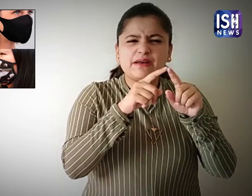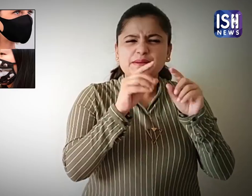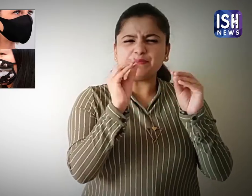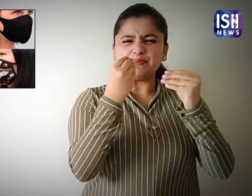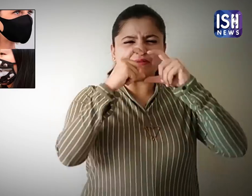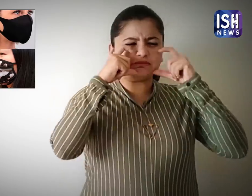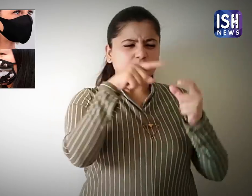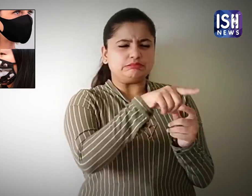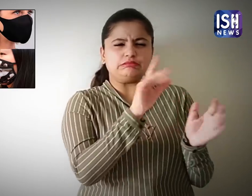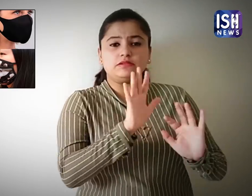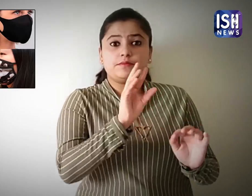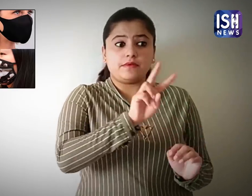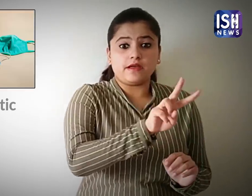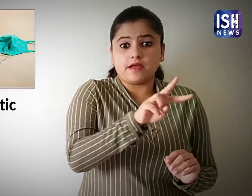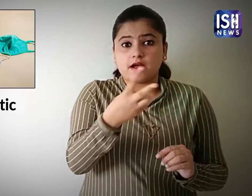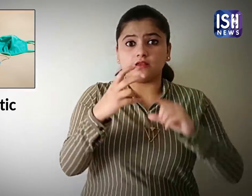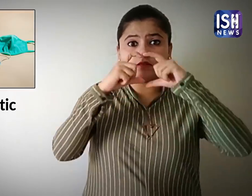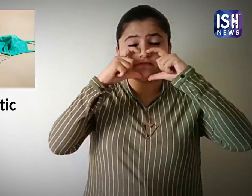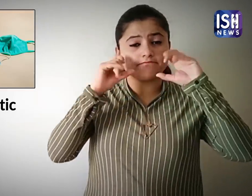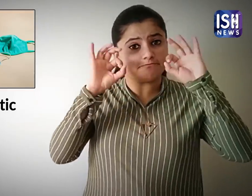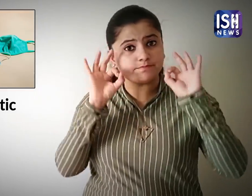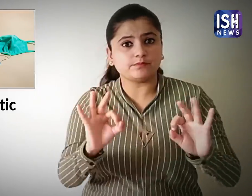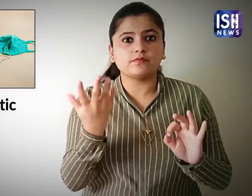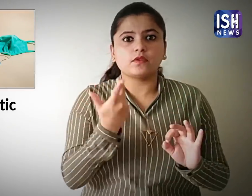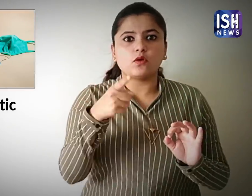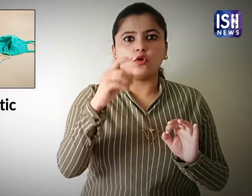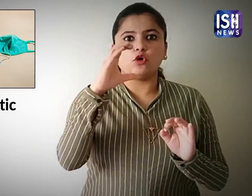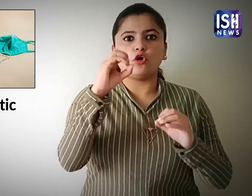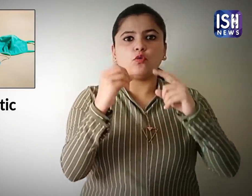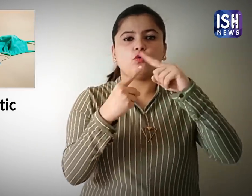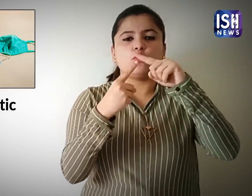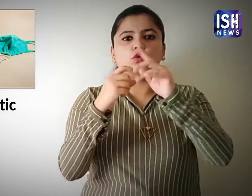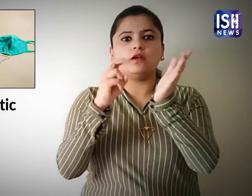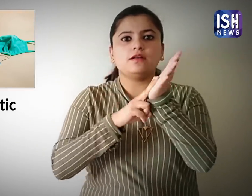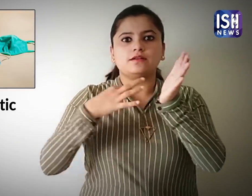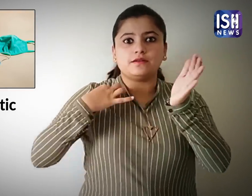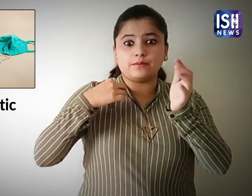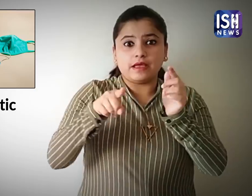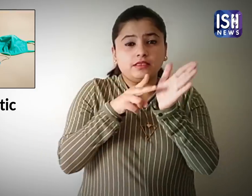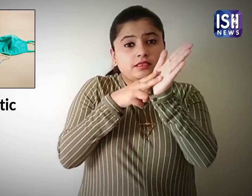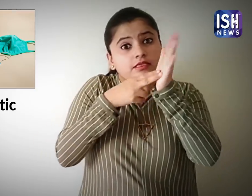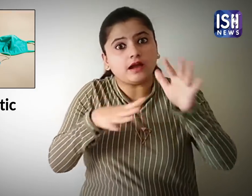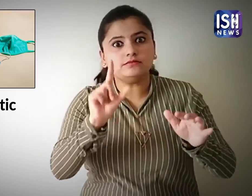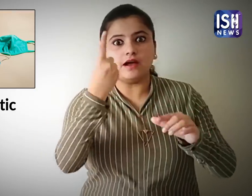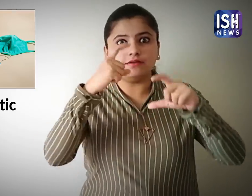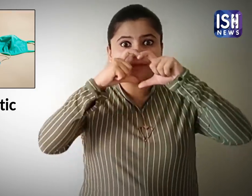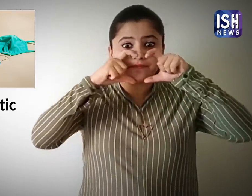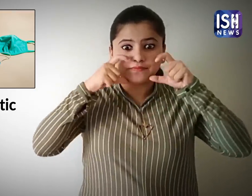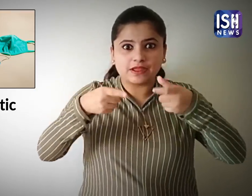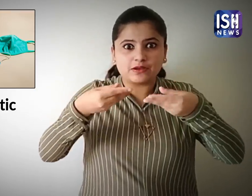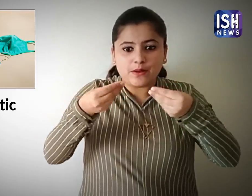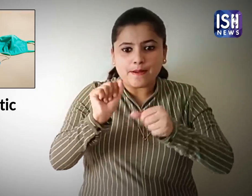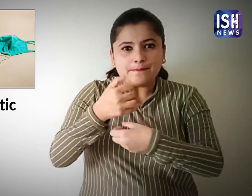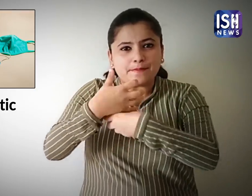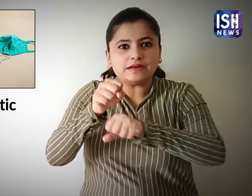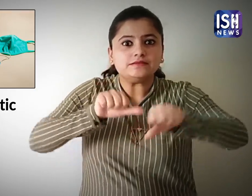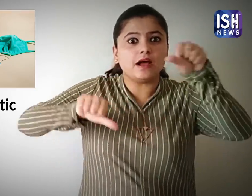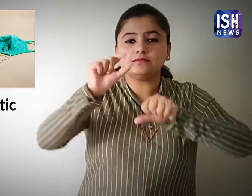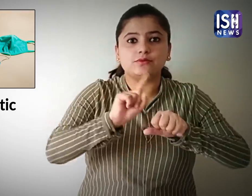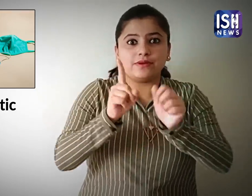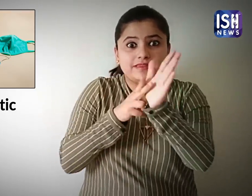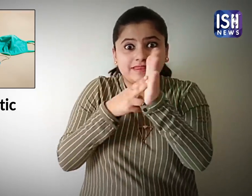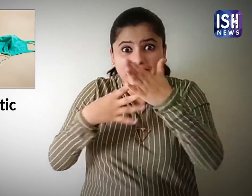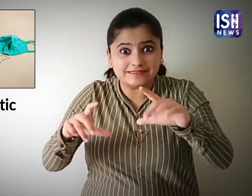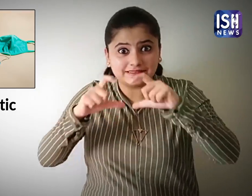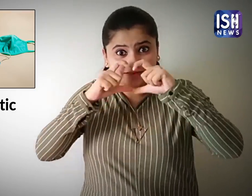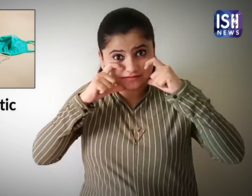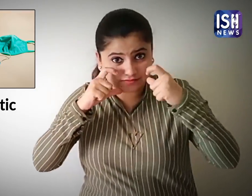Instead it is better to use masks made of cotton as it natural and not synthetic.